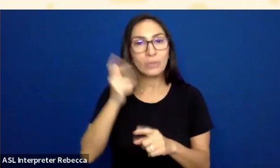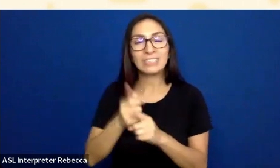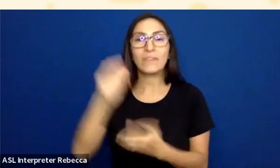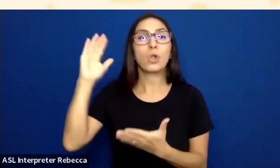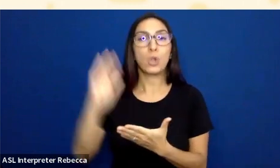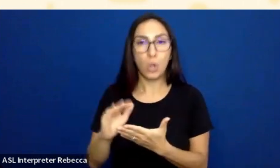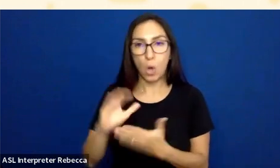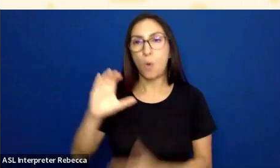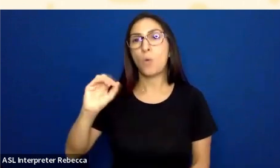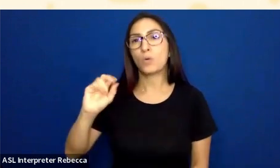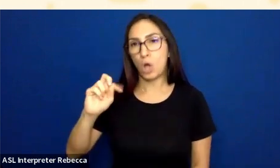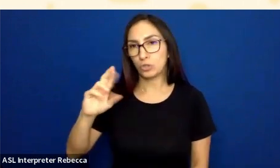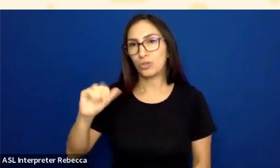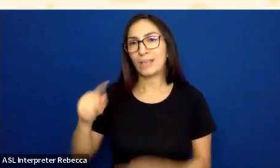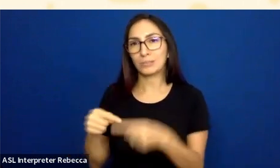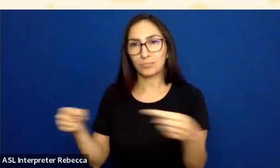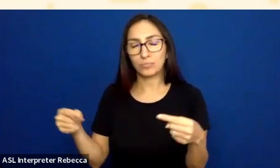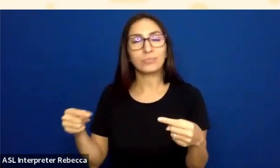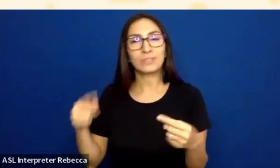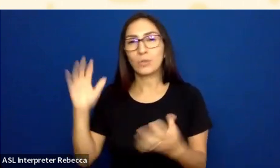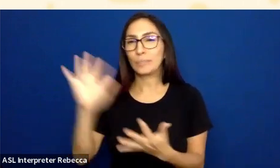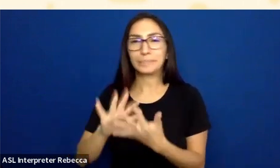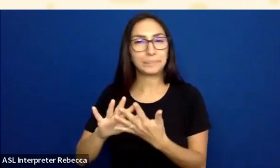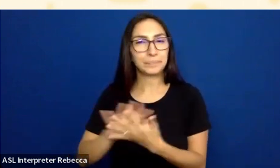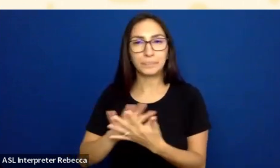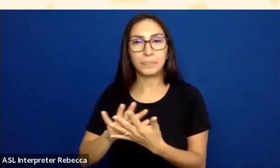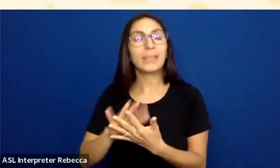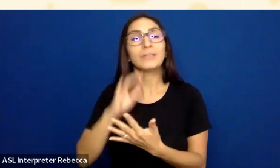But this is not an ideal way to do this.